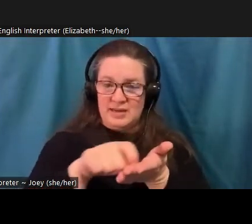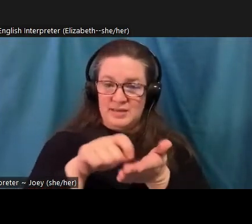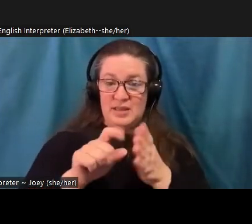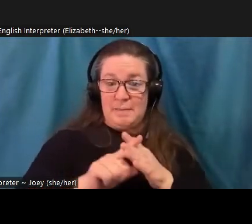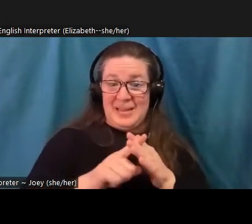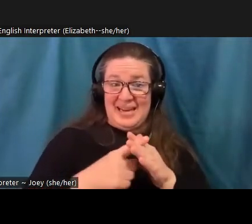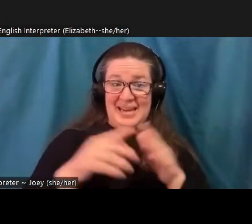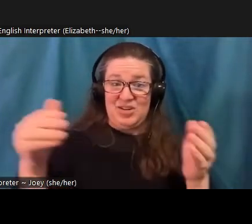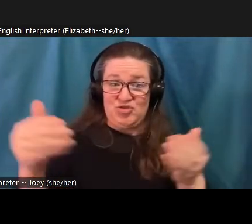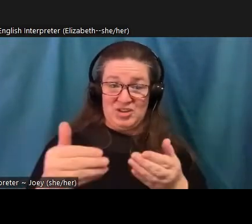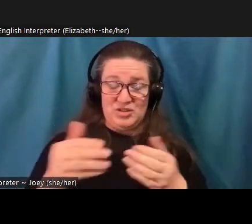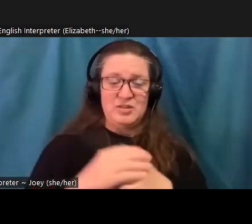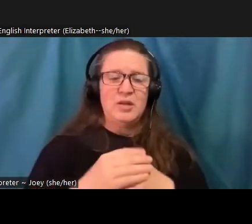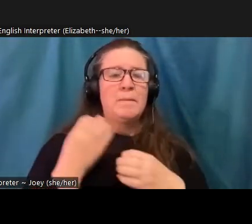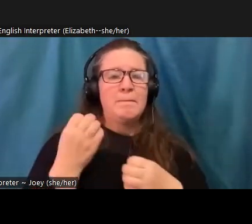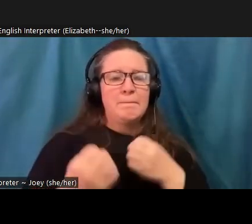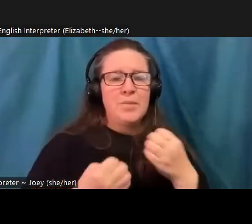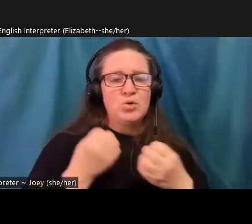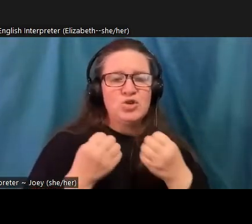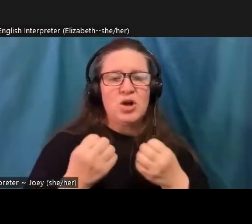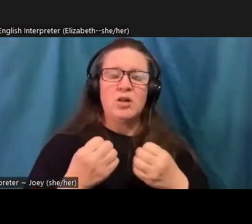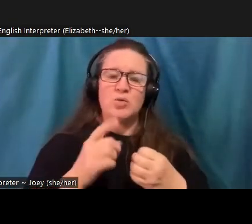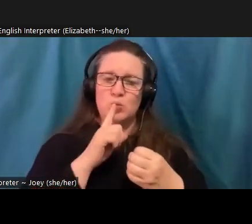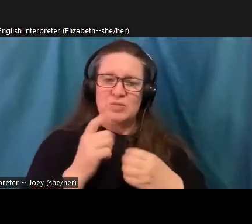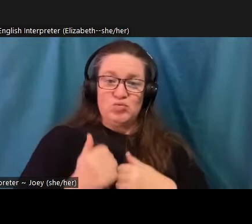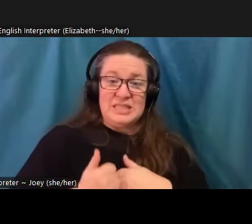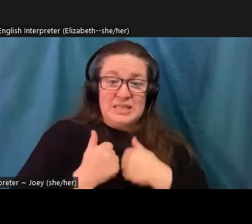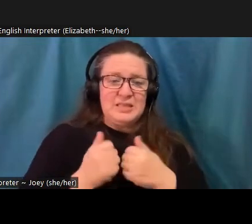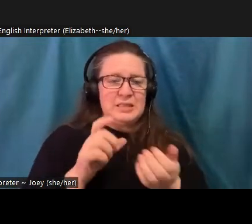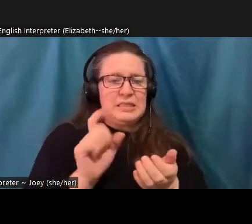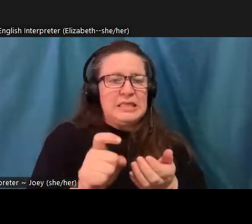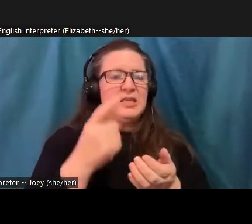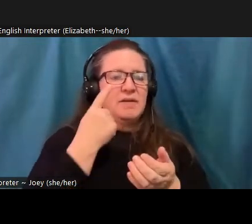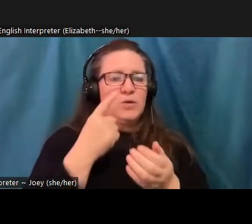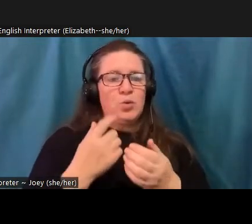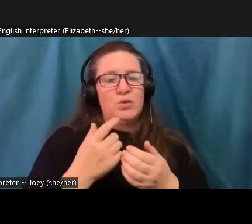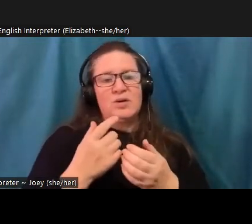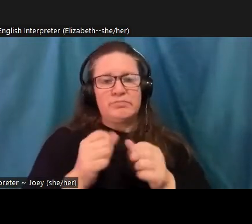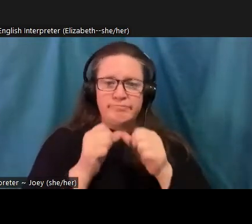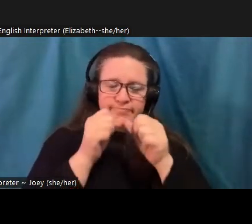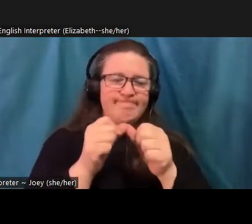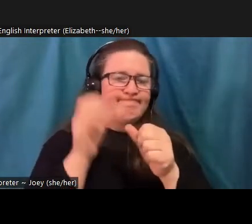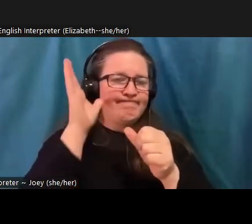emotional resilience is needed not just to survive the turbulence, but to do the work needed to mitigate the causes of